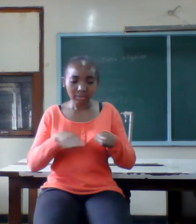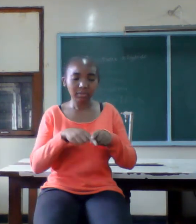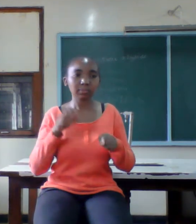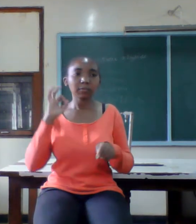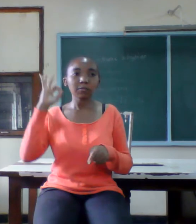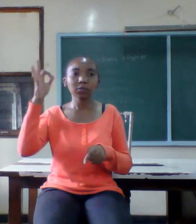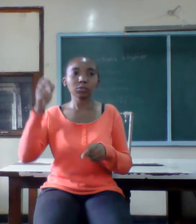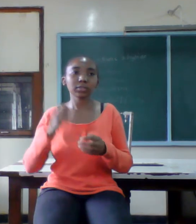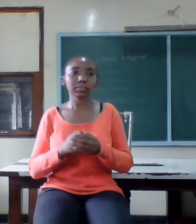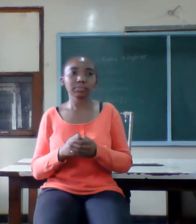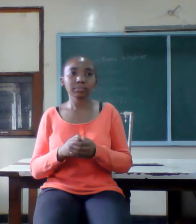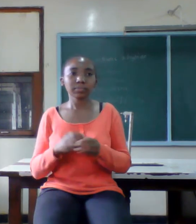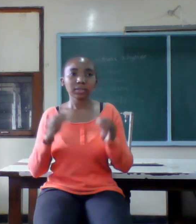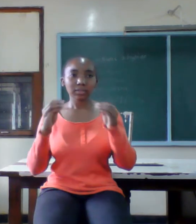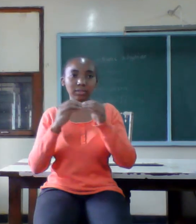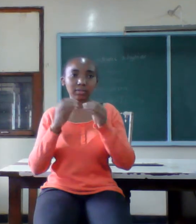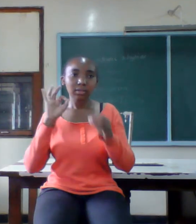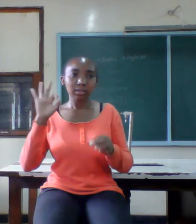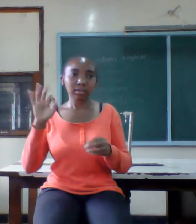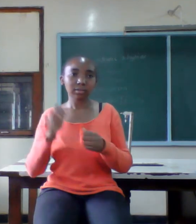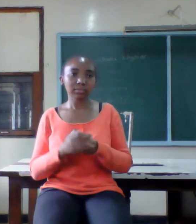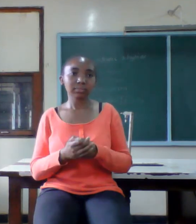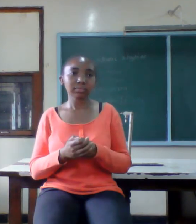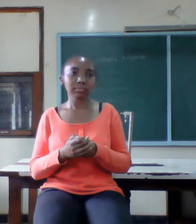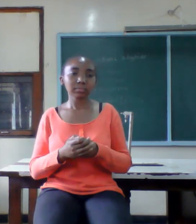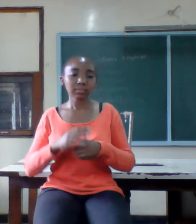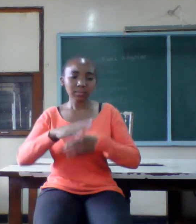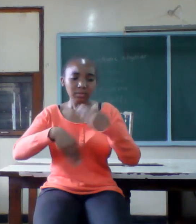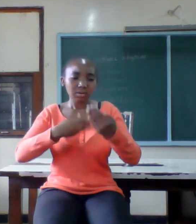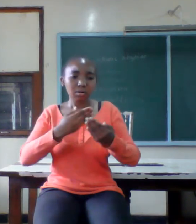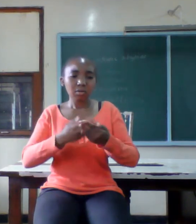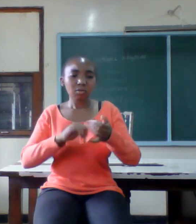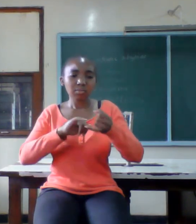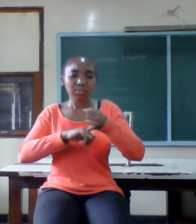sacred three every marriage has its own challenges